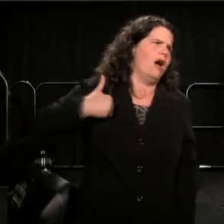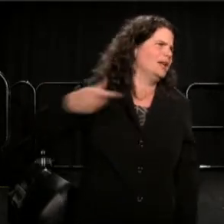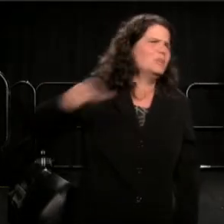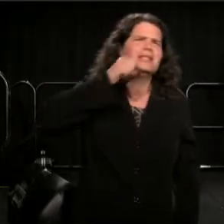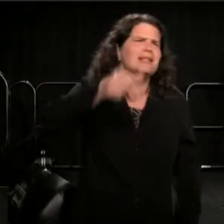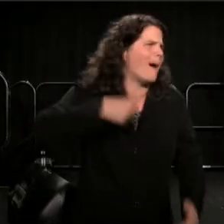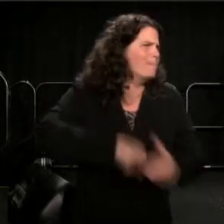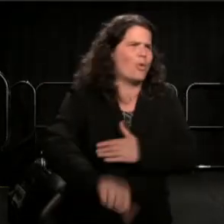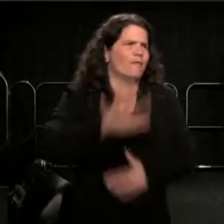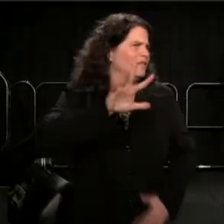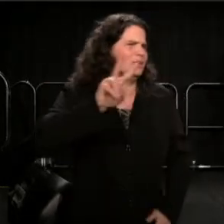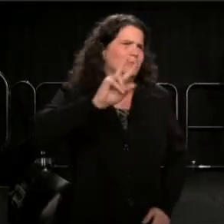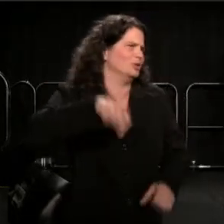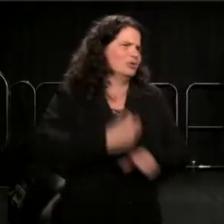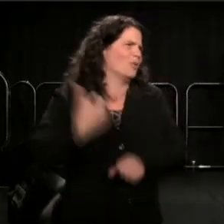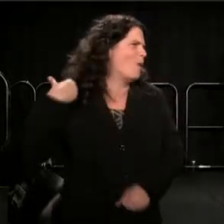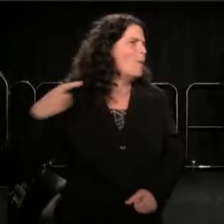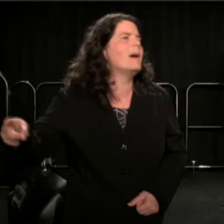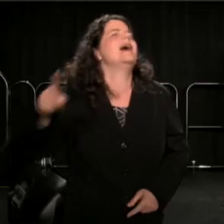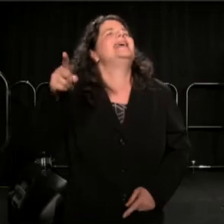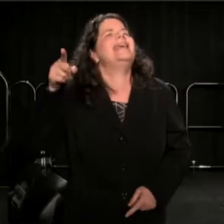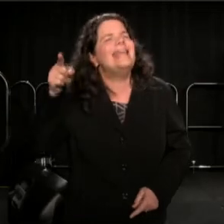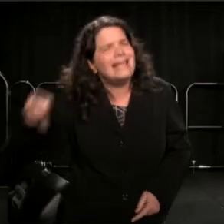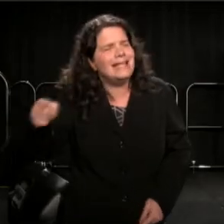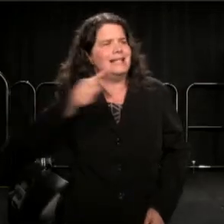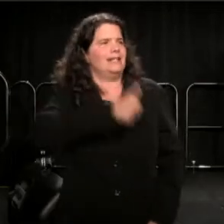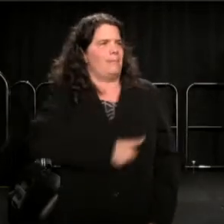But he was apologizing, asking to be forgiven